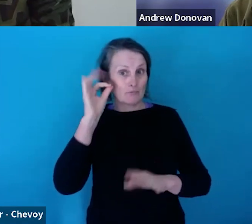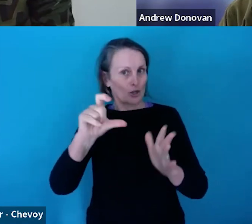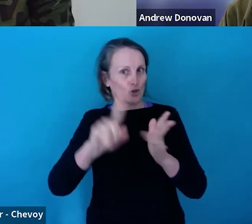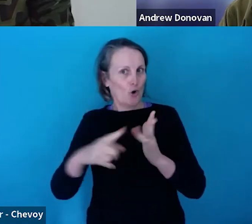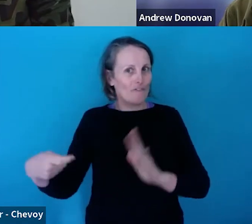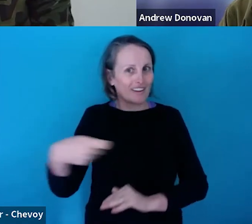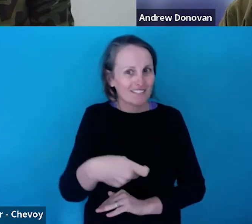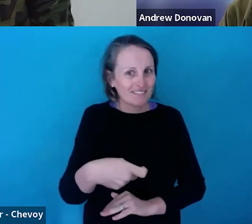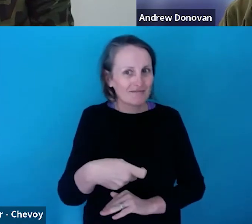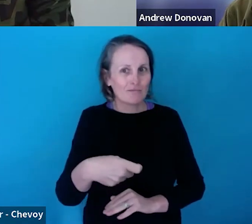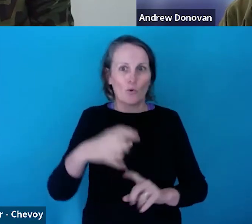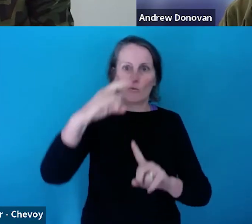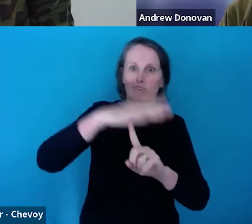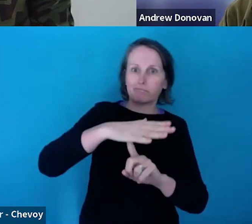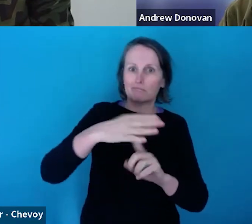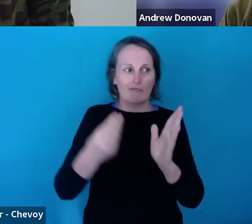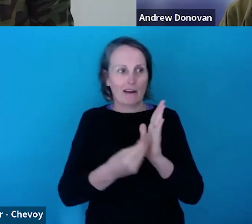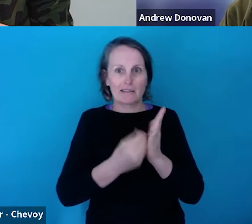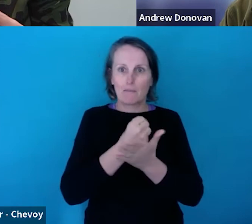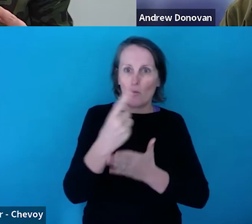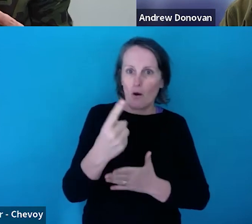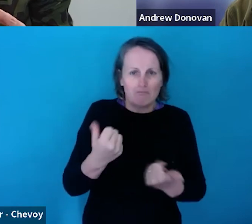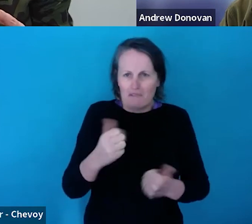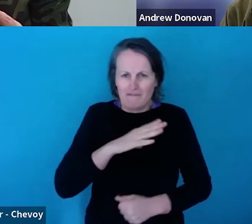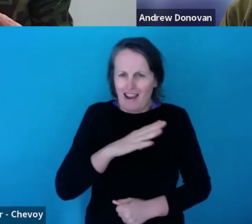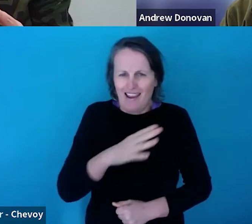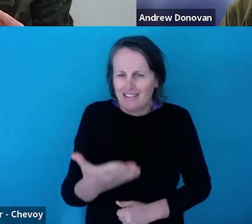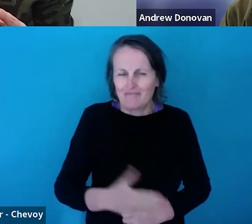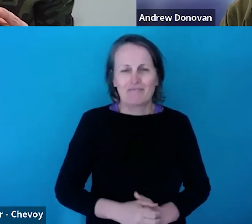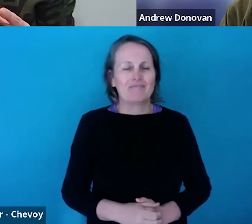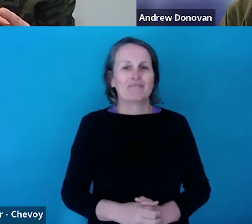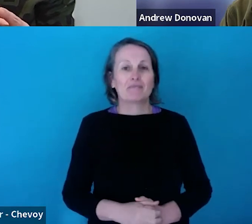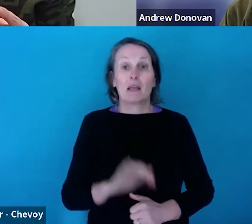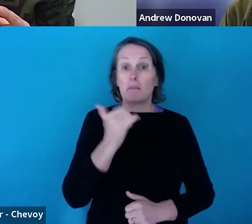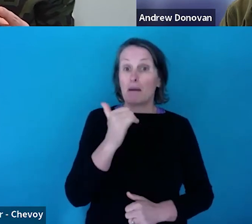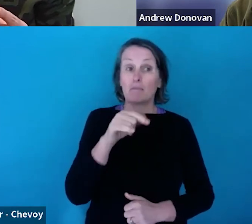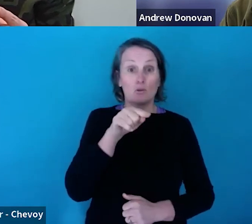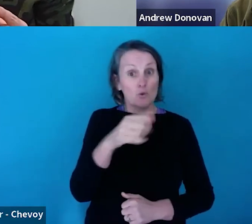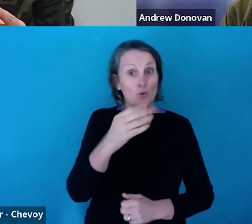this. And you may have partners that may be able to provide something in